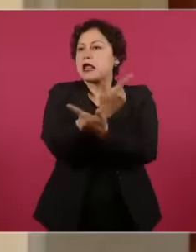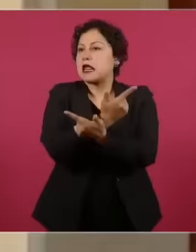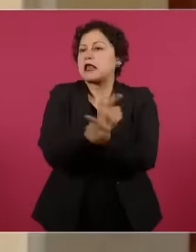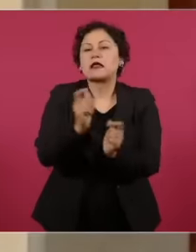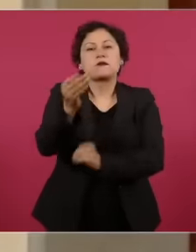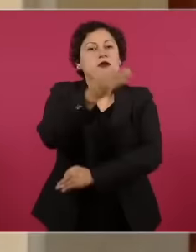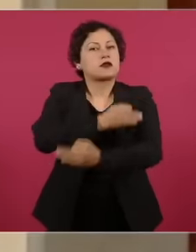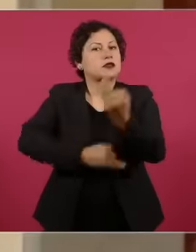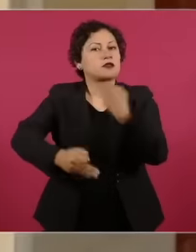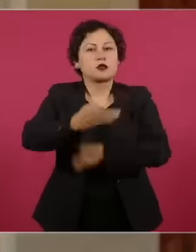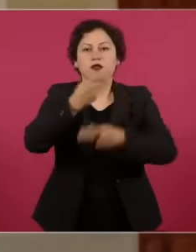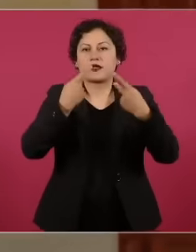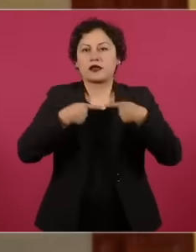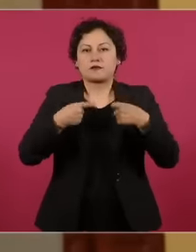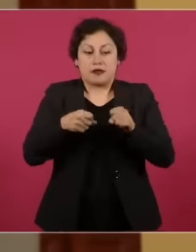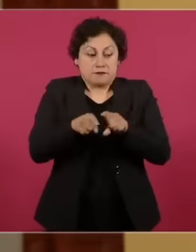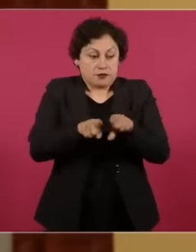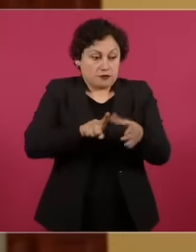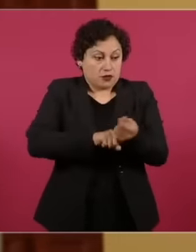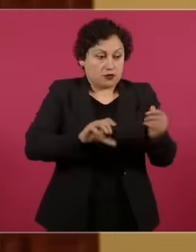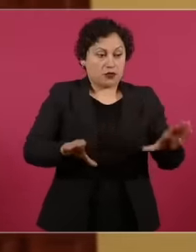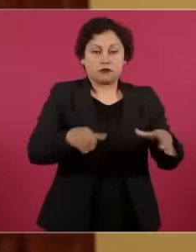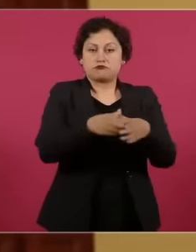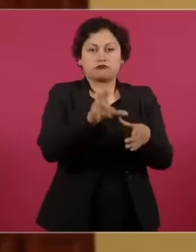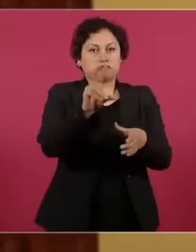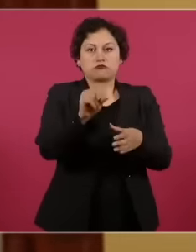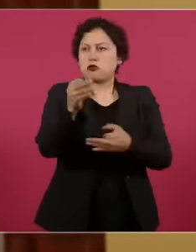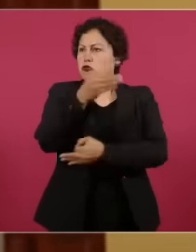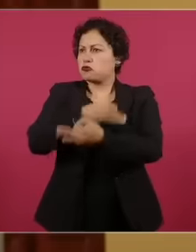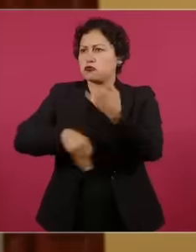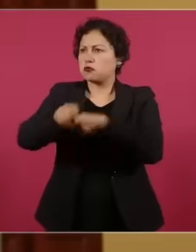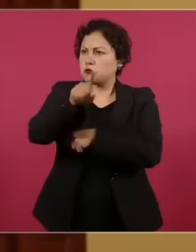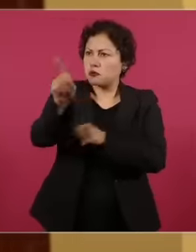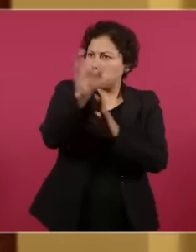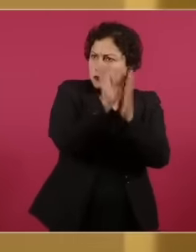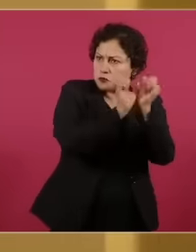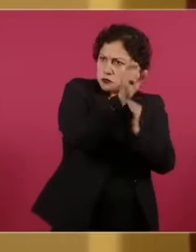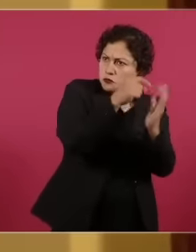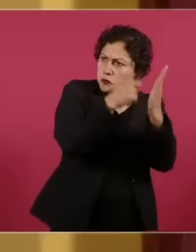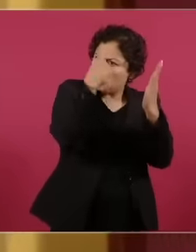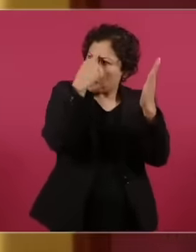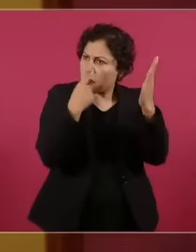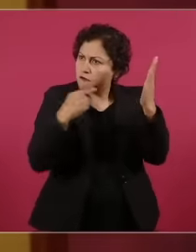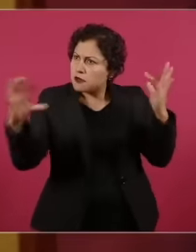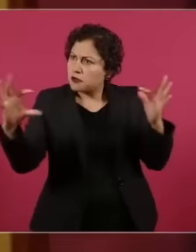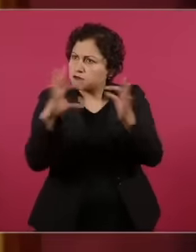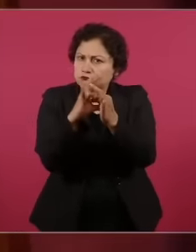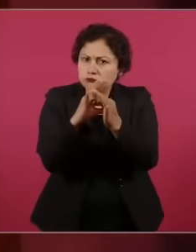who meet the requirements established by the Constitution, which is to have a degree in law